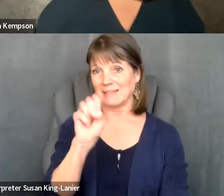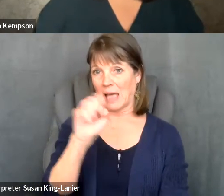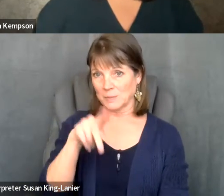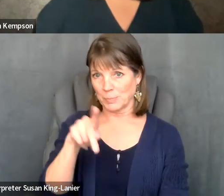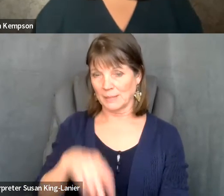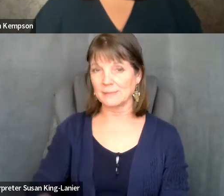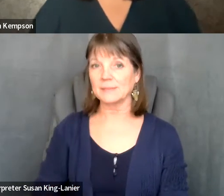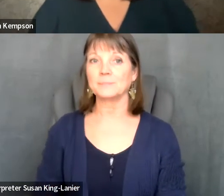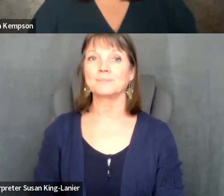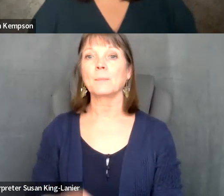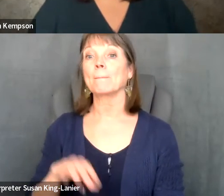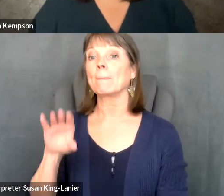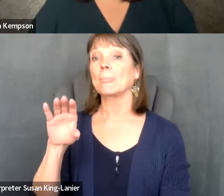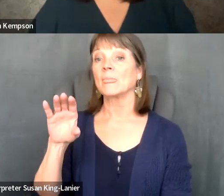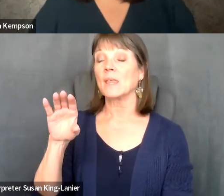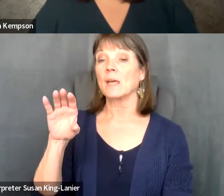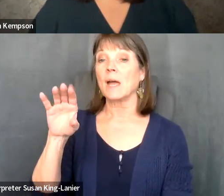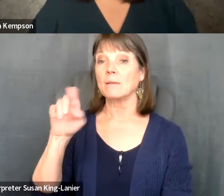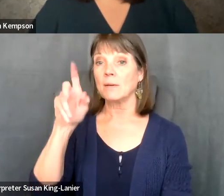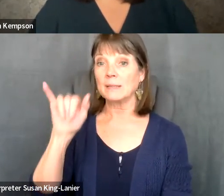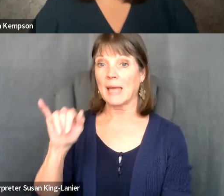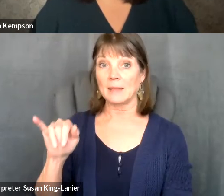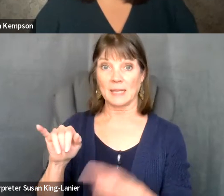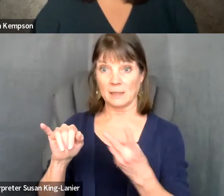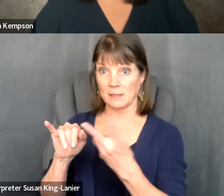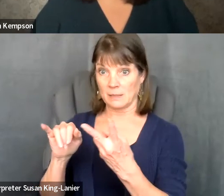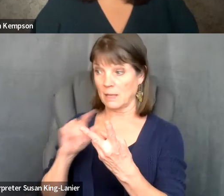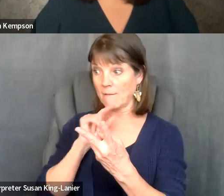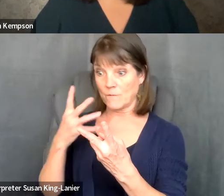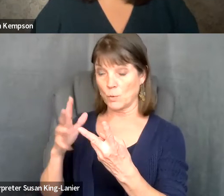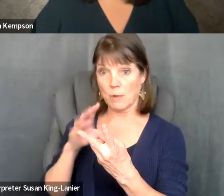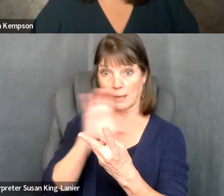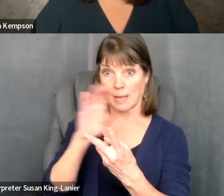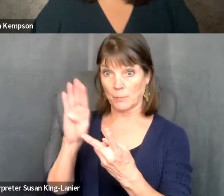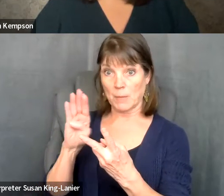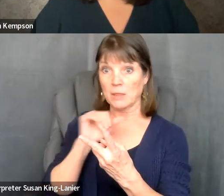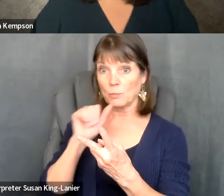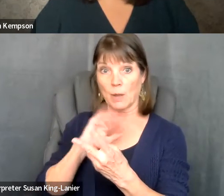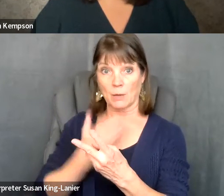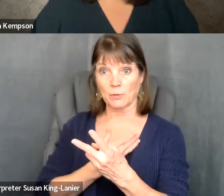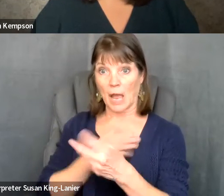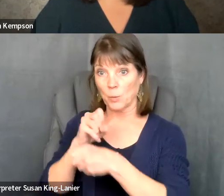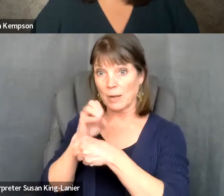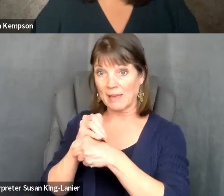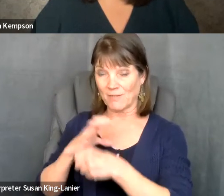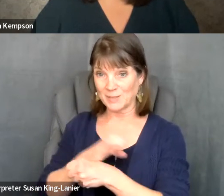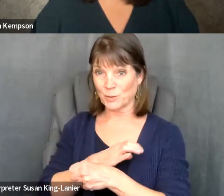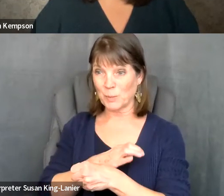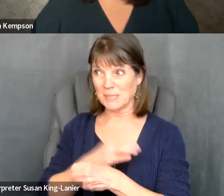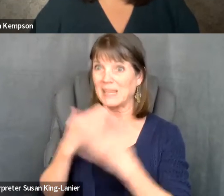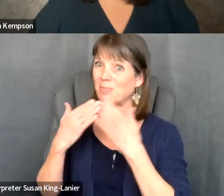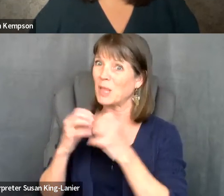Kelly Crosbie: and Cameron and Bradley. If You are not on our advisory committee already, and you have the time. We would like to thank you so much for joining us today.